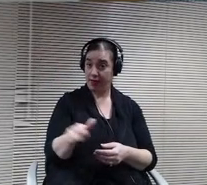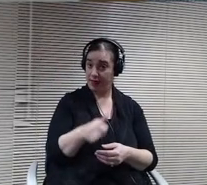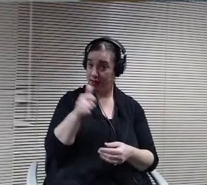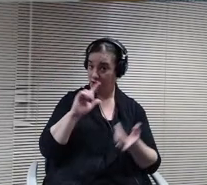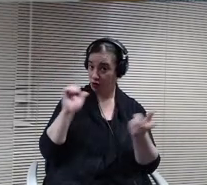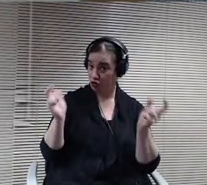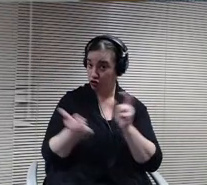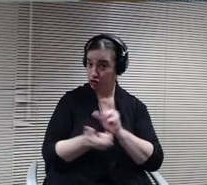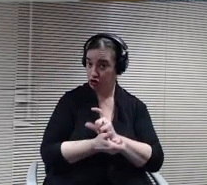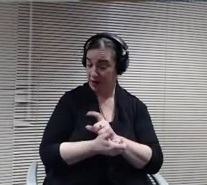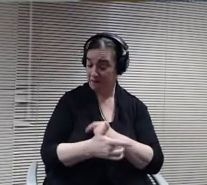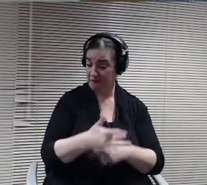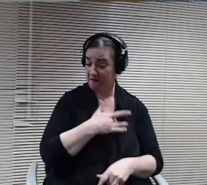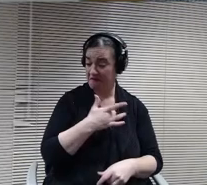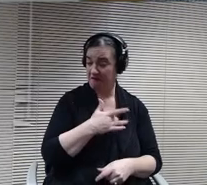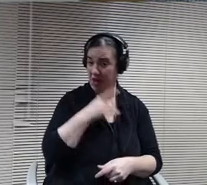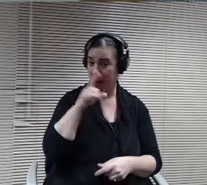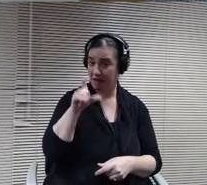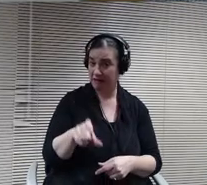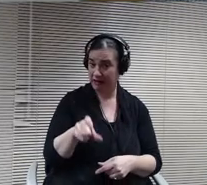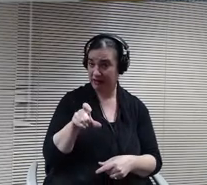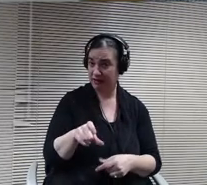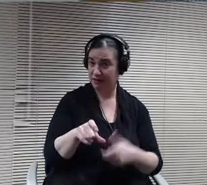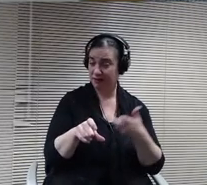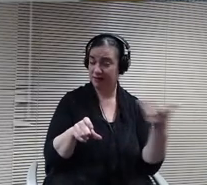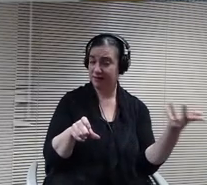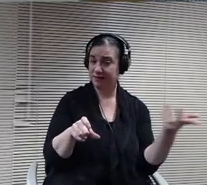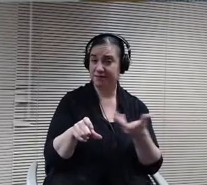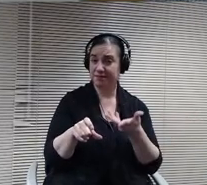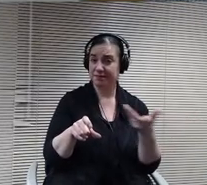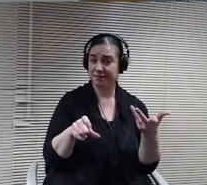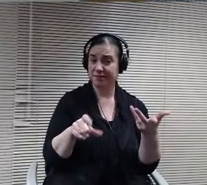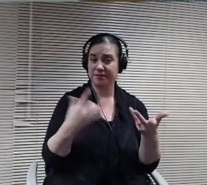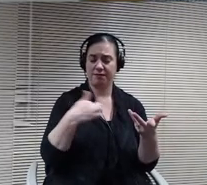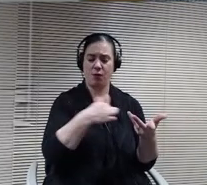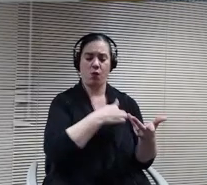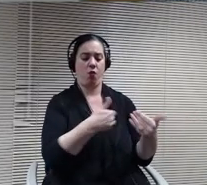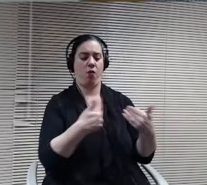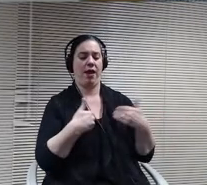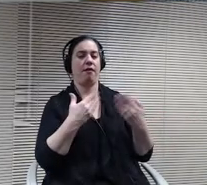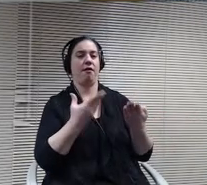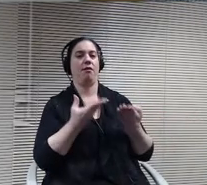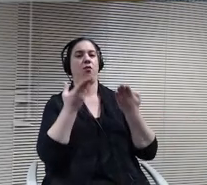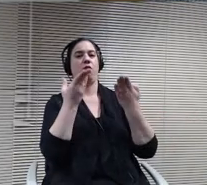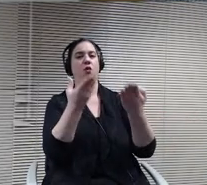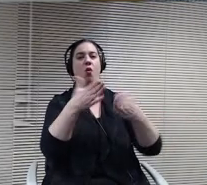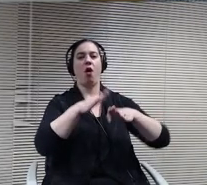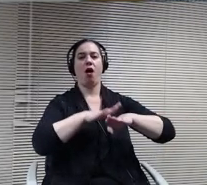Were too we had. We had proposed to you on the 17th of December